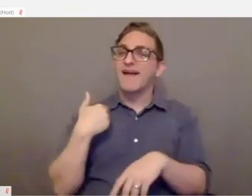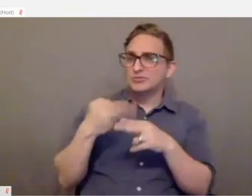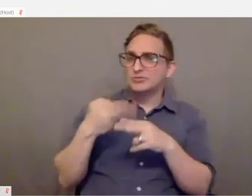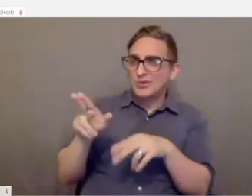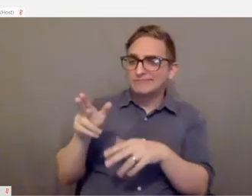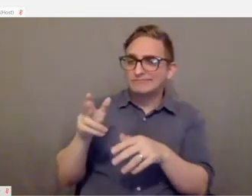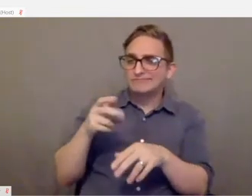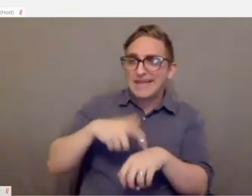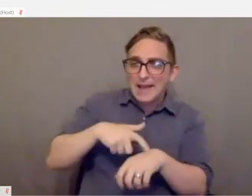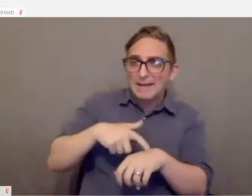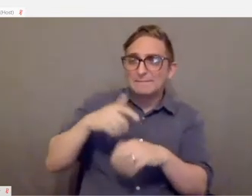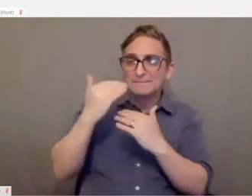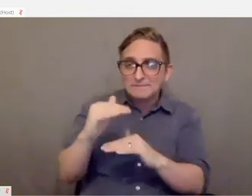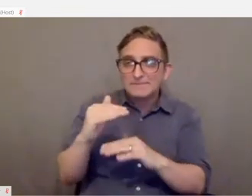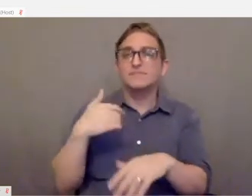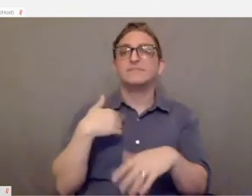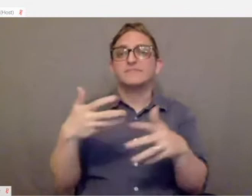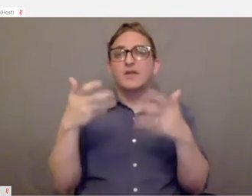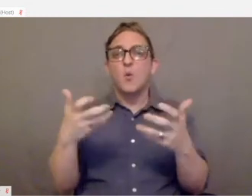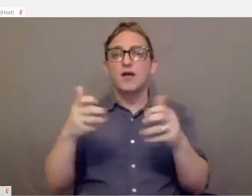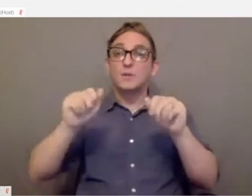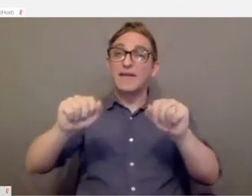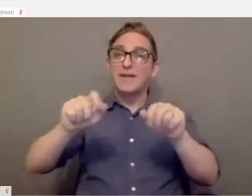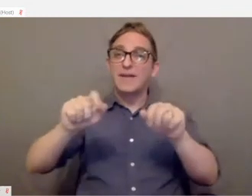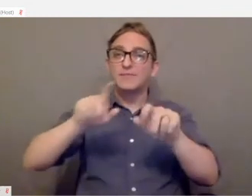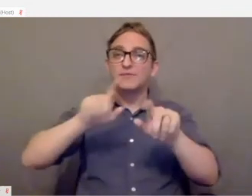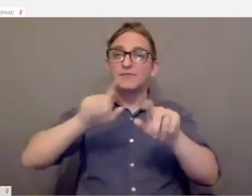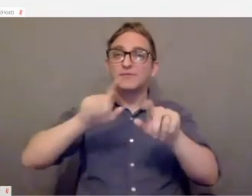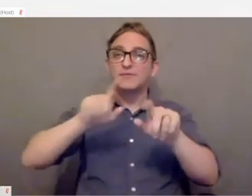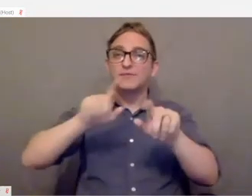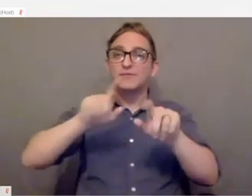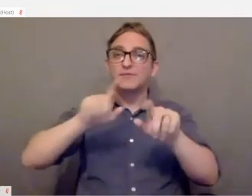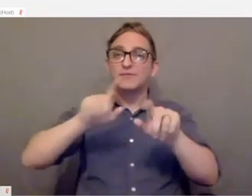I want to be able to cover questions at the end of all of this as well.